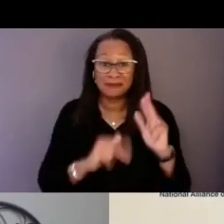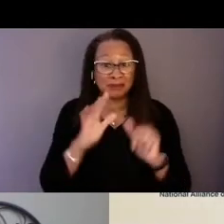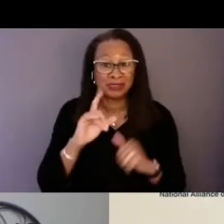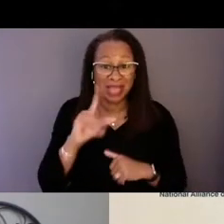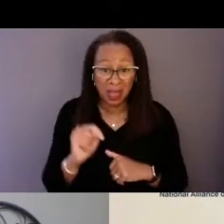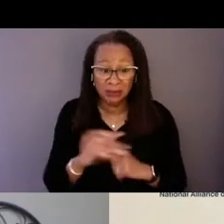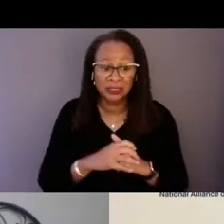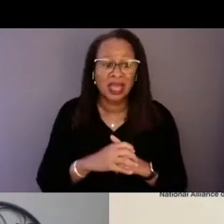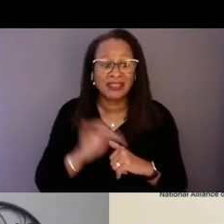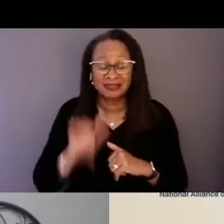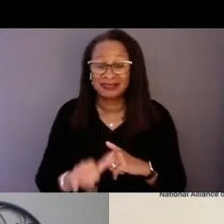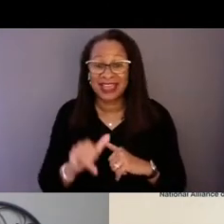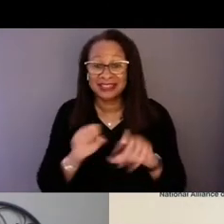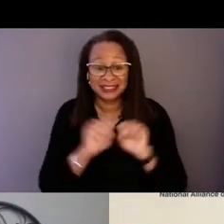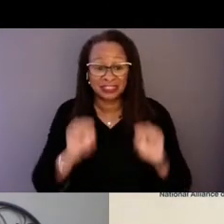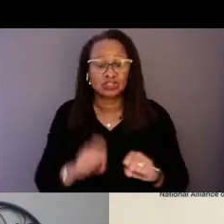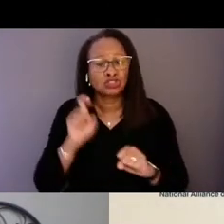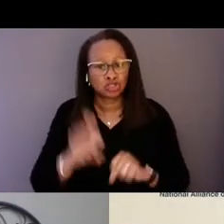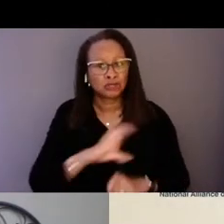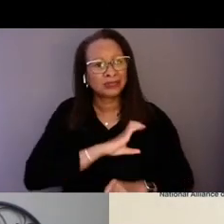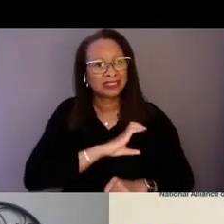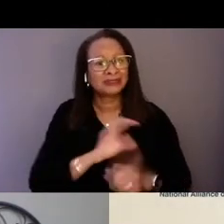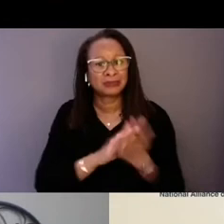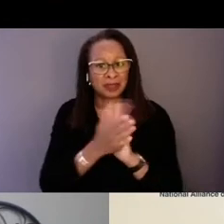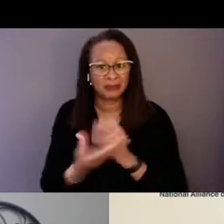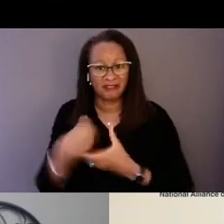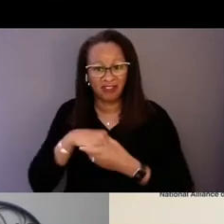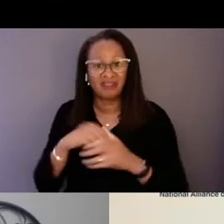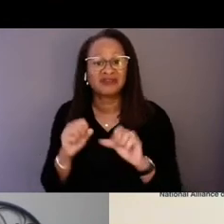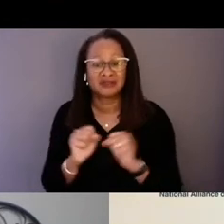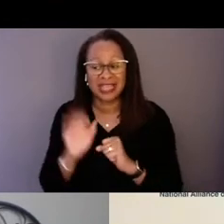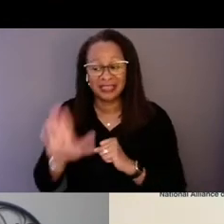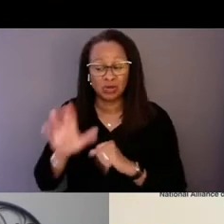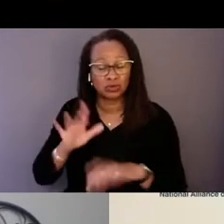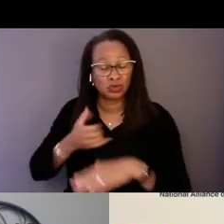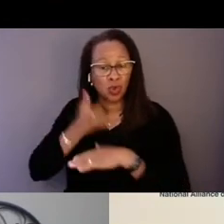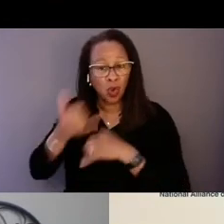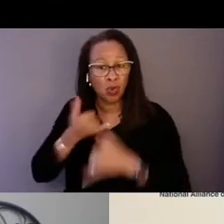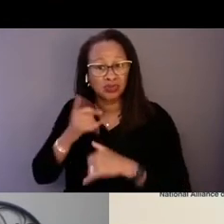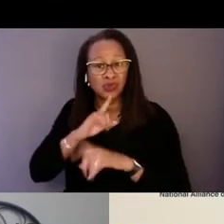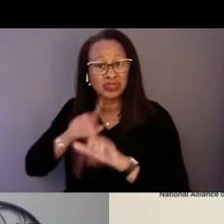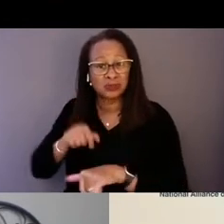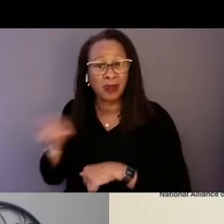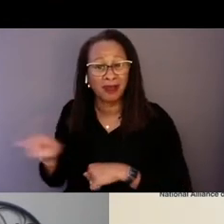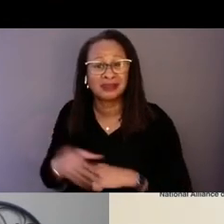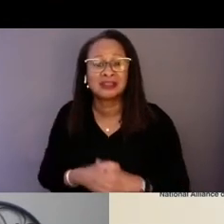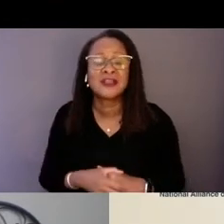should law enforcement be the responder. Law enforcement doesn't want to be,